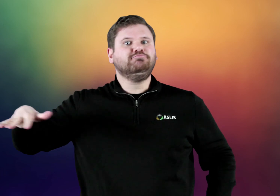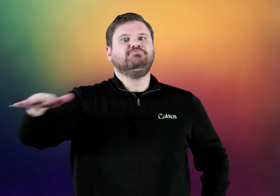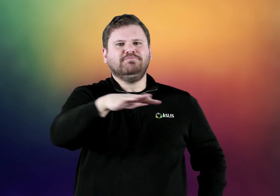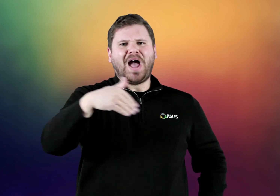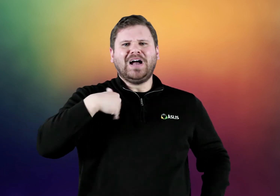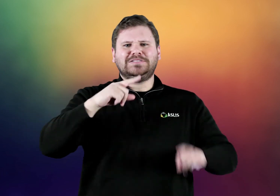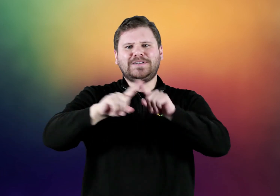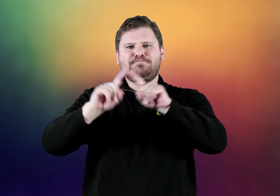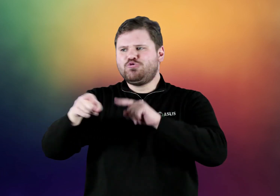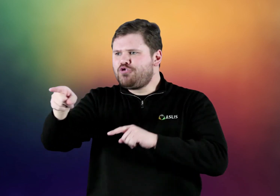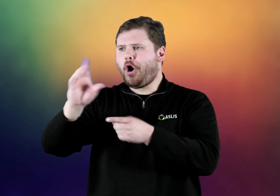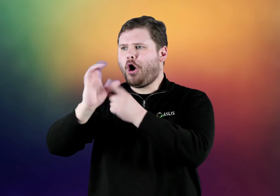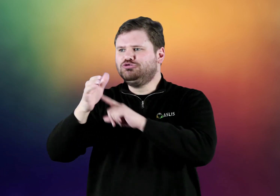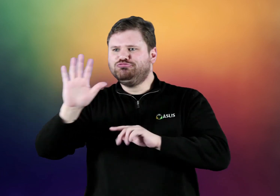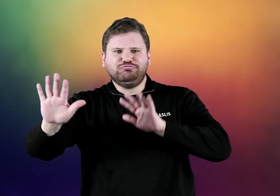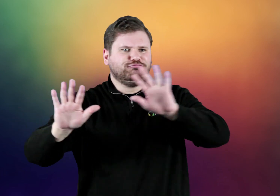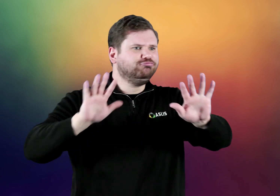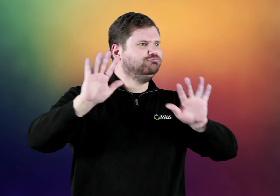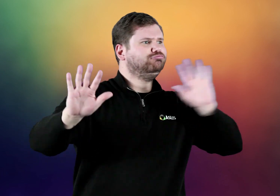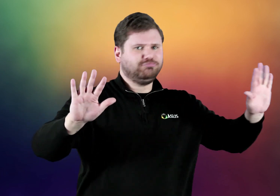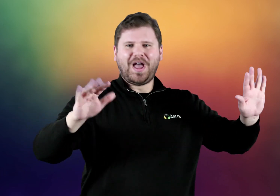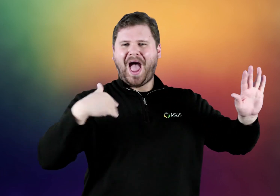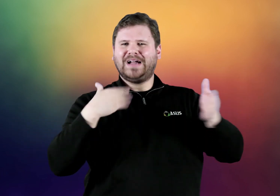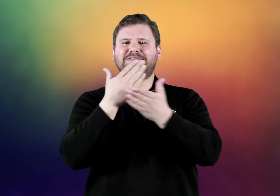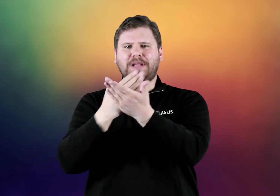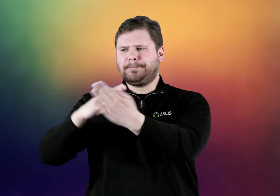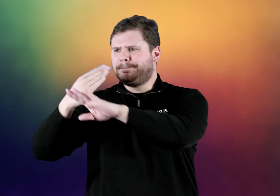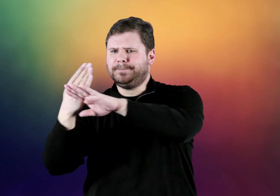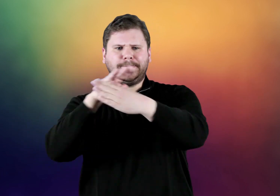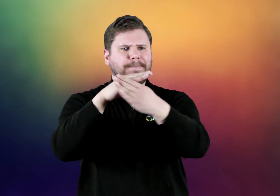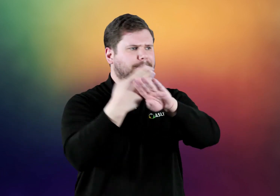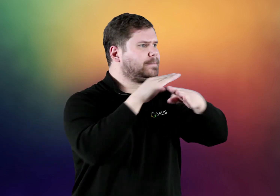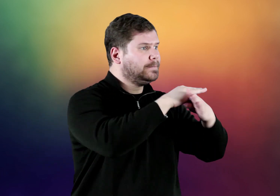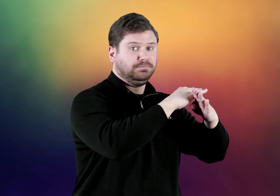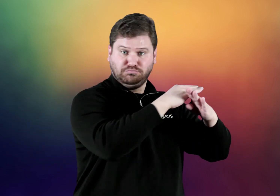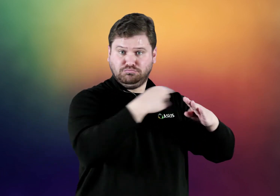There are many different cultures in the Deaf community with some of their own obstacles.